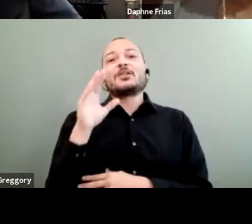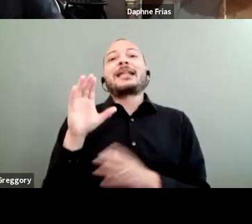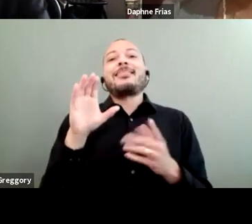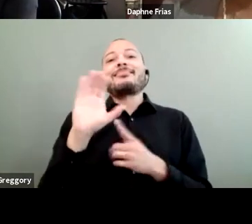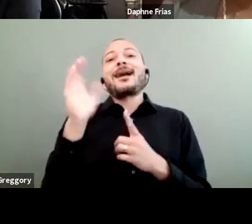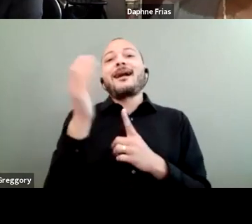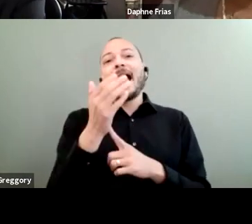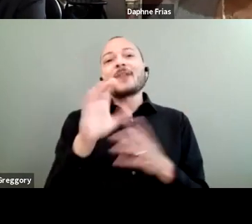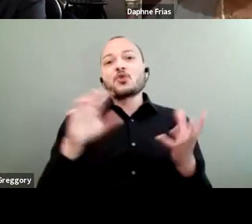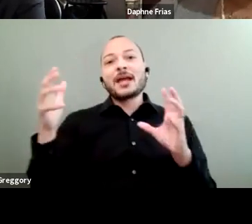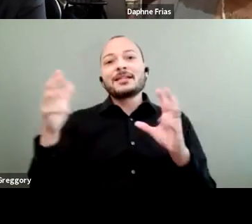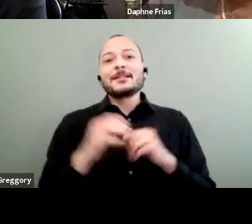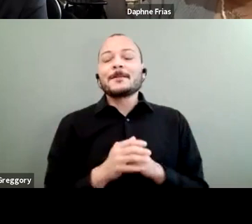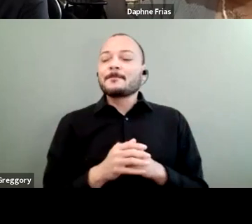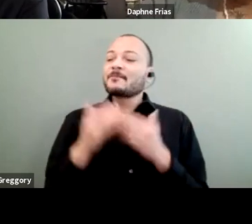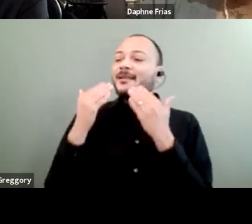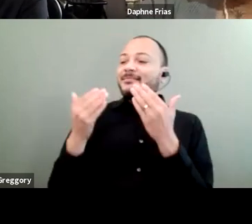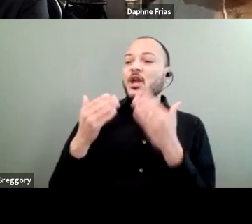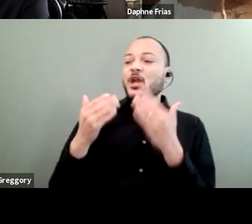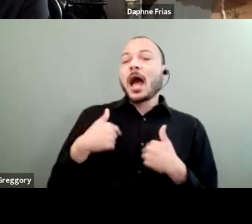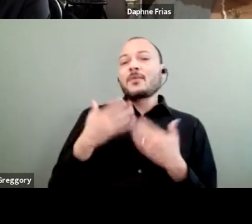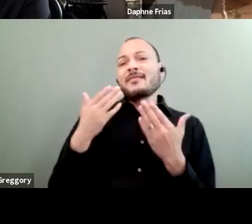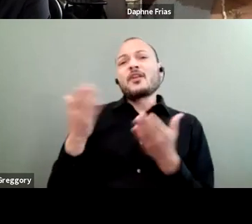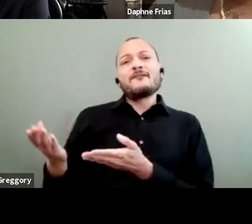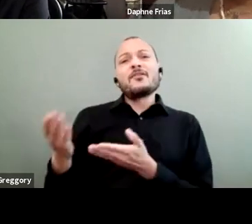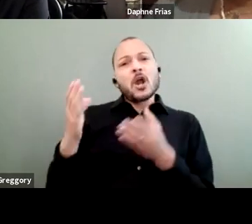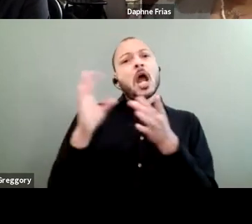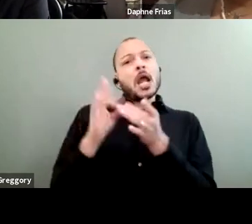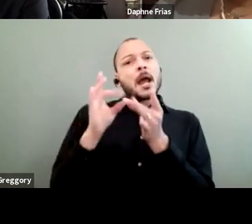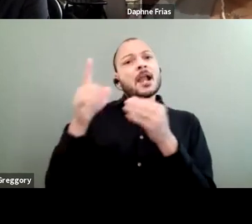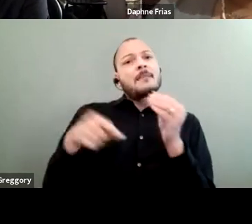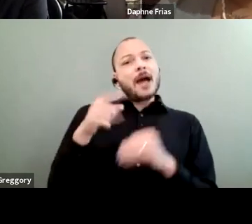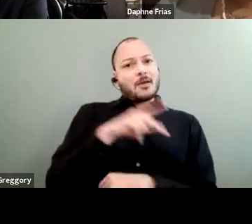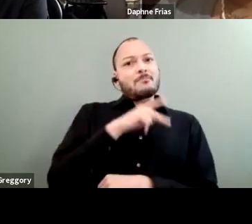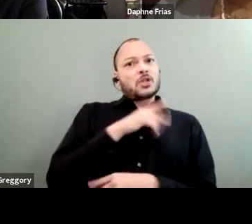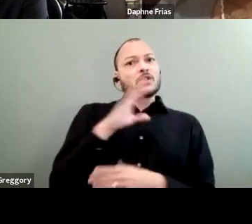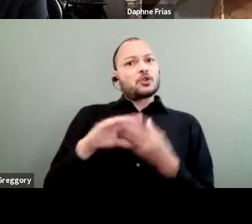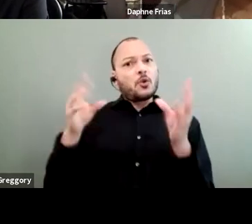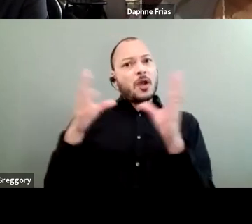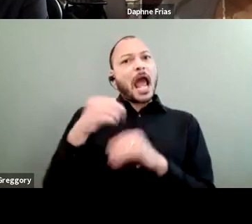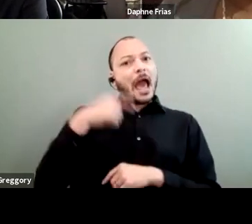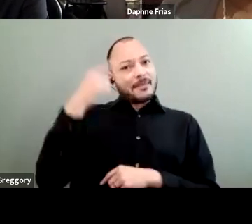Thanks Daphne. I want to thank you for also bringing out the personal in the story, because I think it makes it very, very powerful.